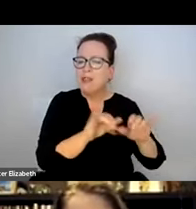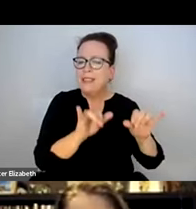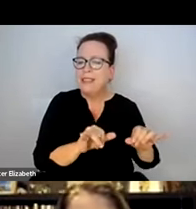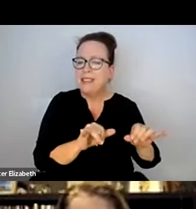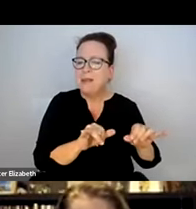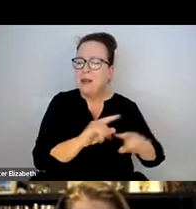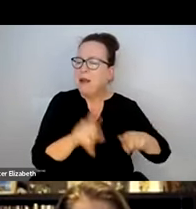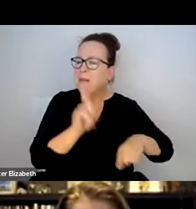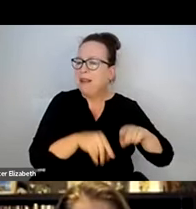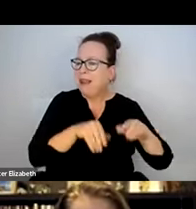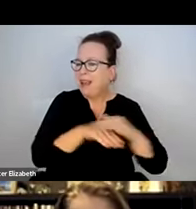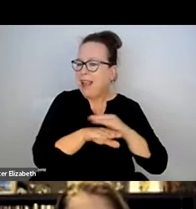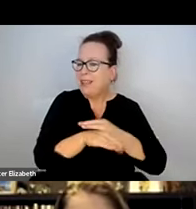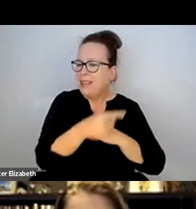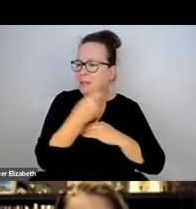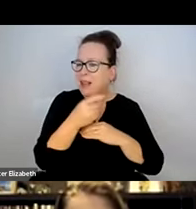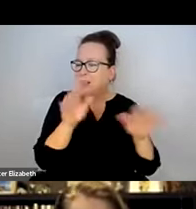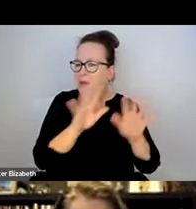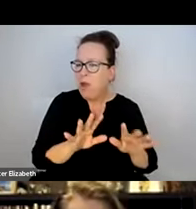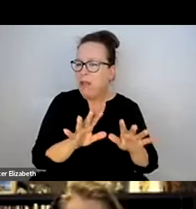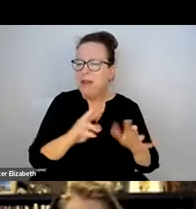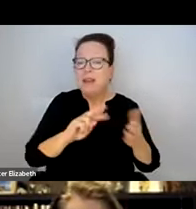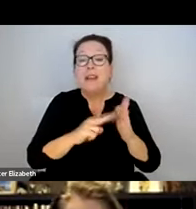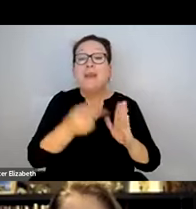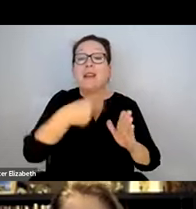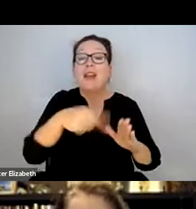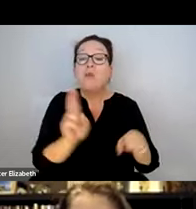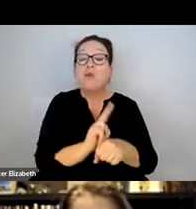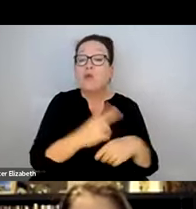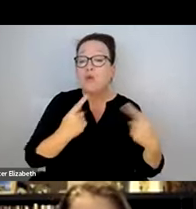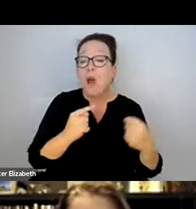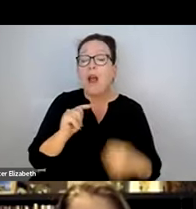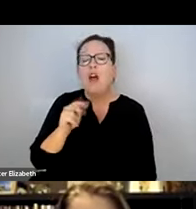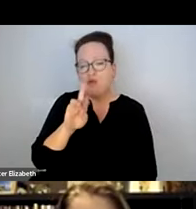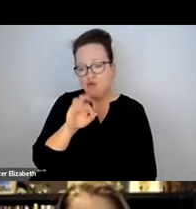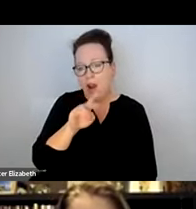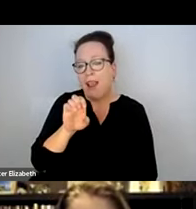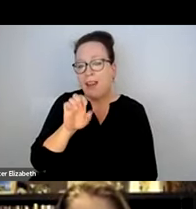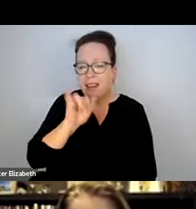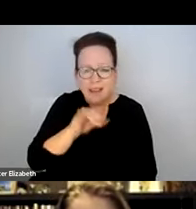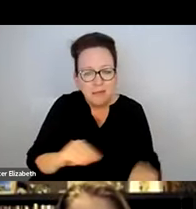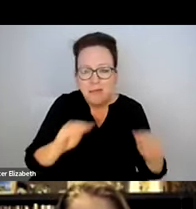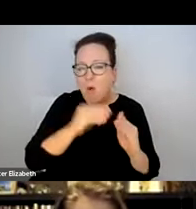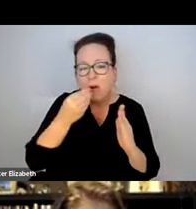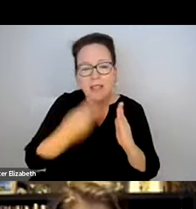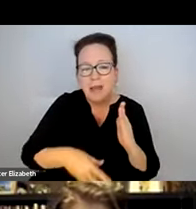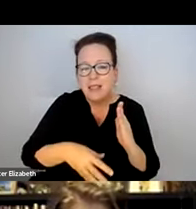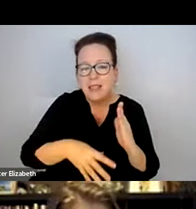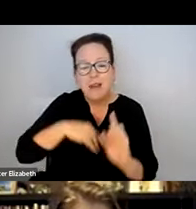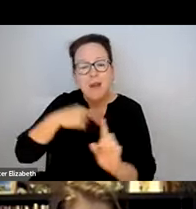PEOPLE WHO HAVE THIS WHOLE FIXED-ROUTE SYSTEM MADE INACCESSIBLE TO THEM DUE TO THE WEATHER WILL GO TO THE RIDE.